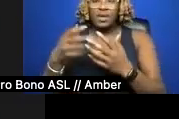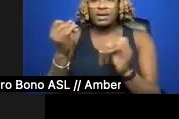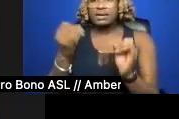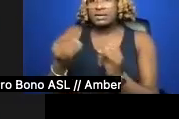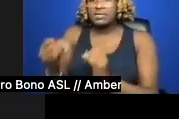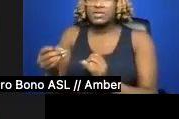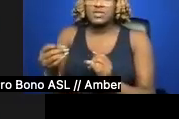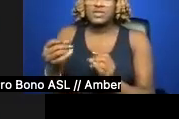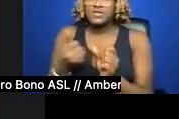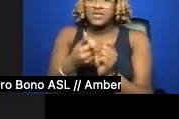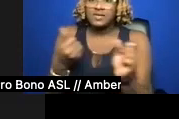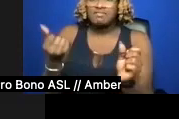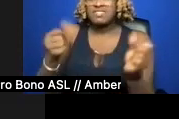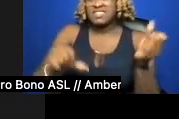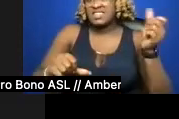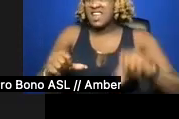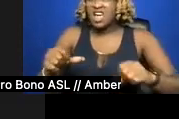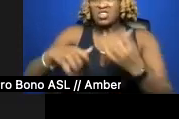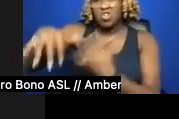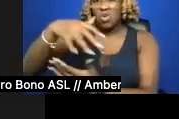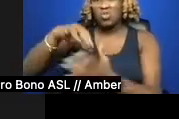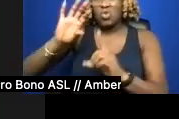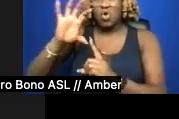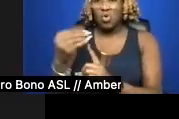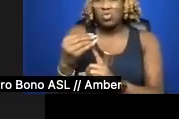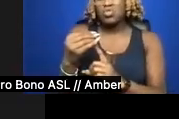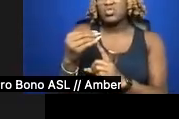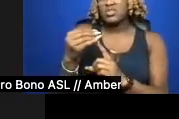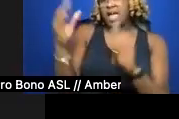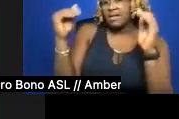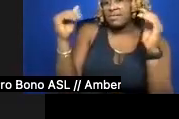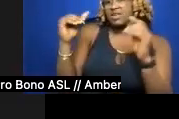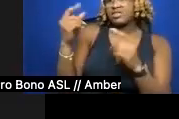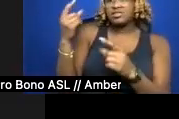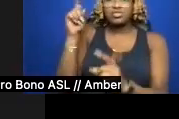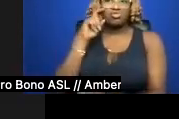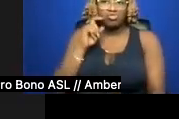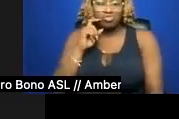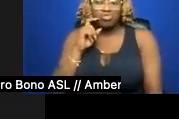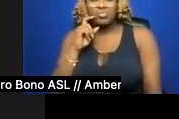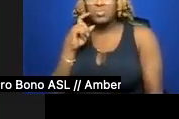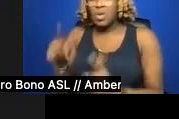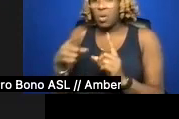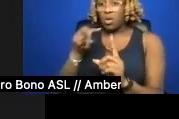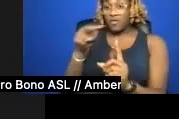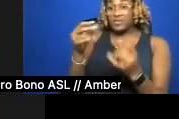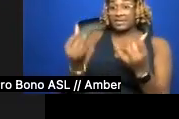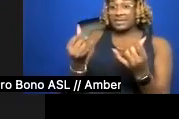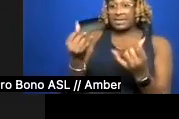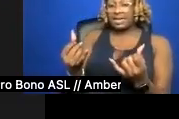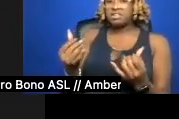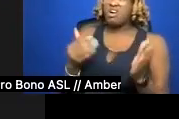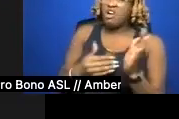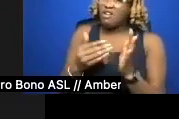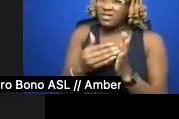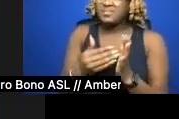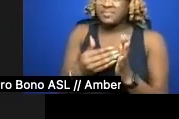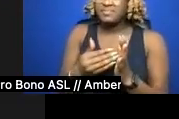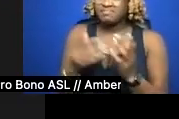cultural expectations of gender especially when viewed from today, I'm often shocked—not really